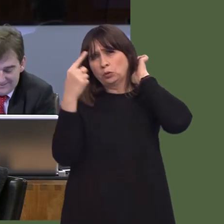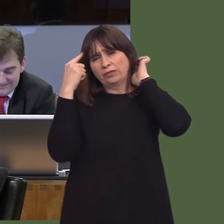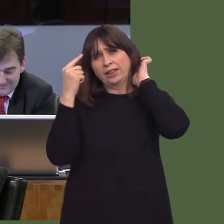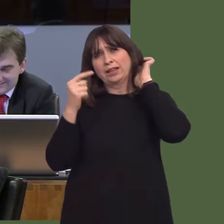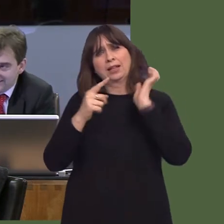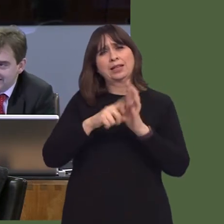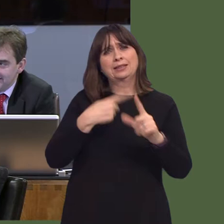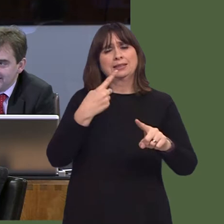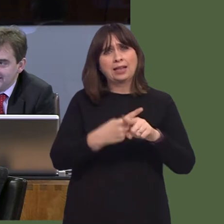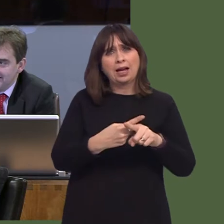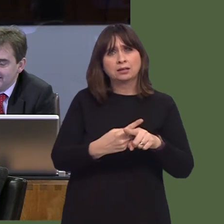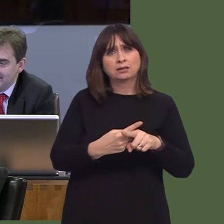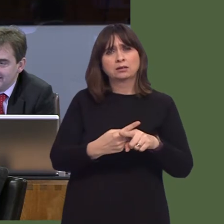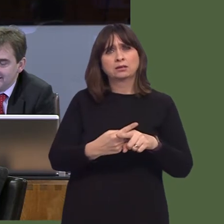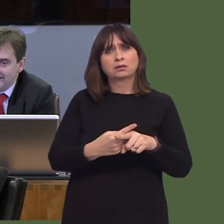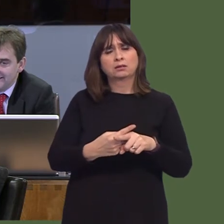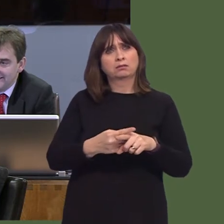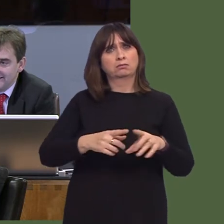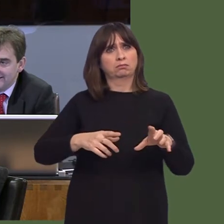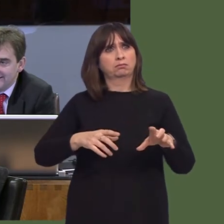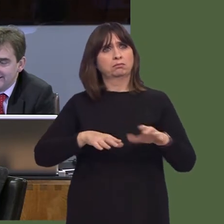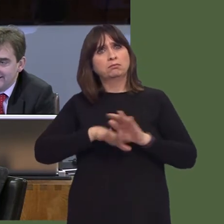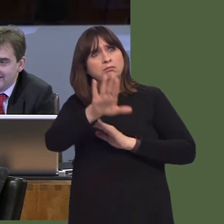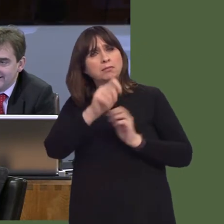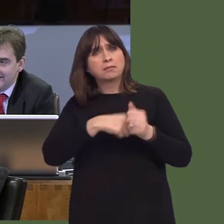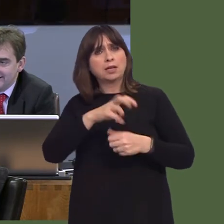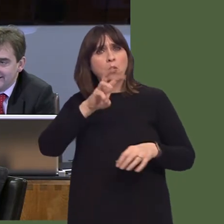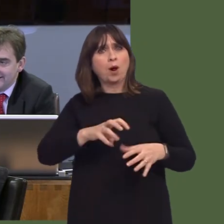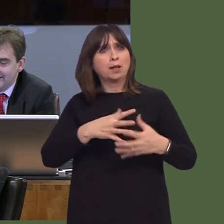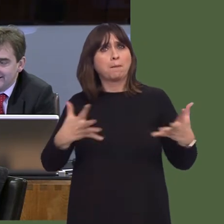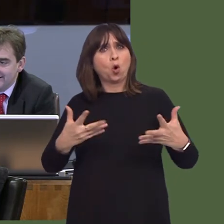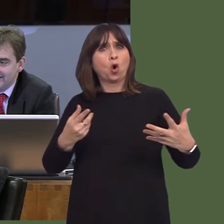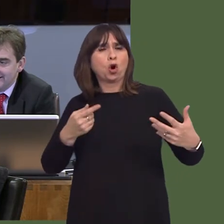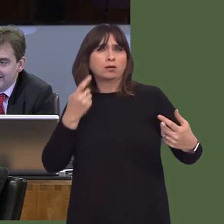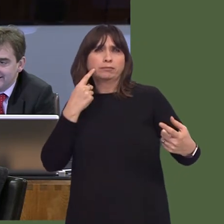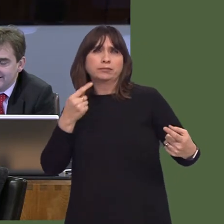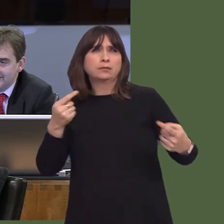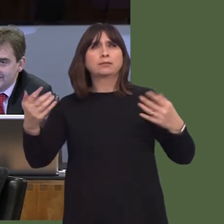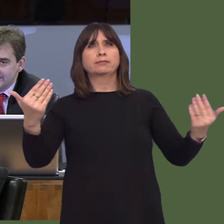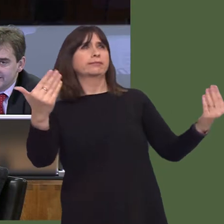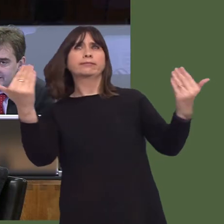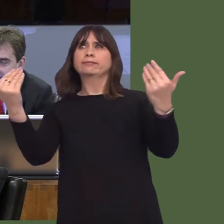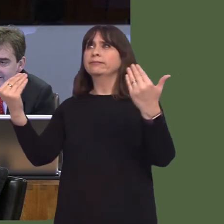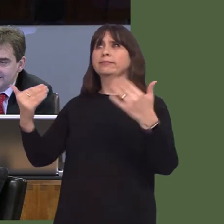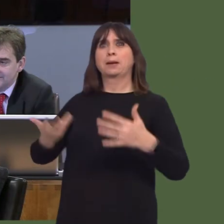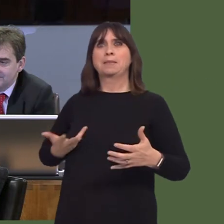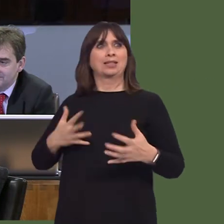remember that very vividly, and painfully. For many people, they found it very difficult to manageóthey'd not been shown how to manage;